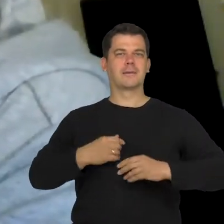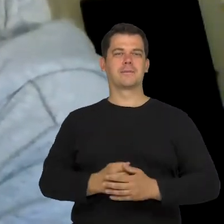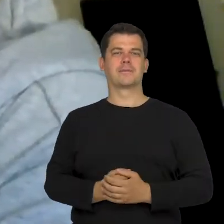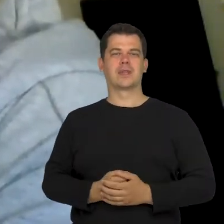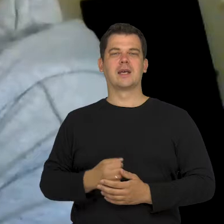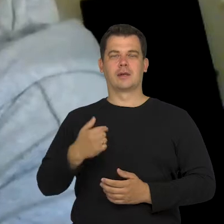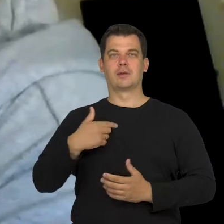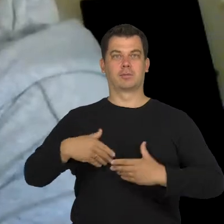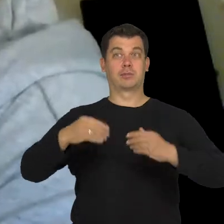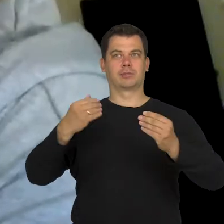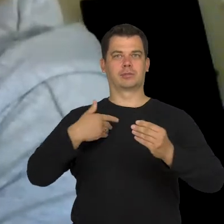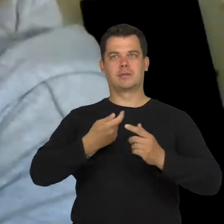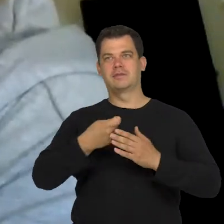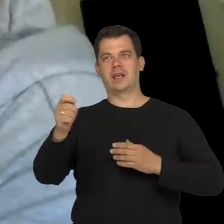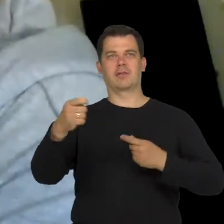and I started travelling as a student.